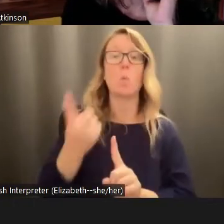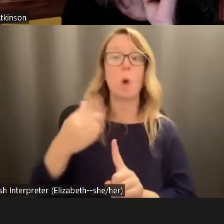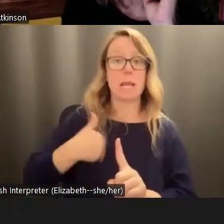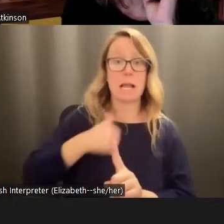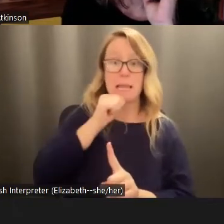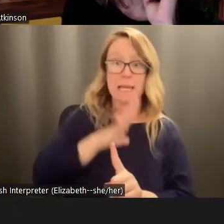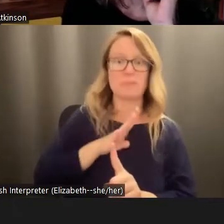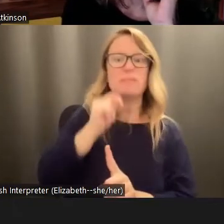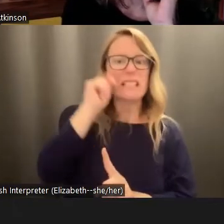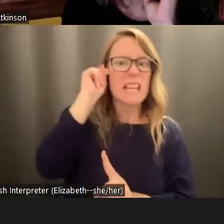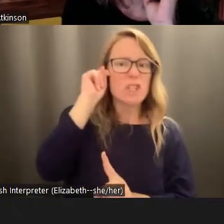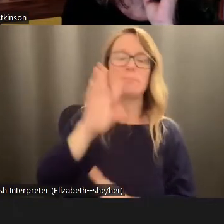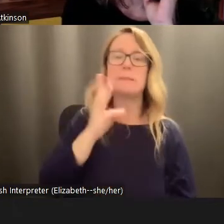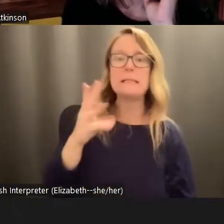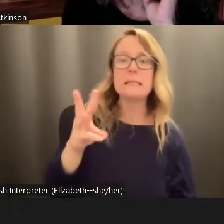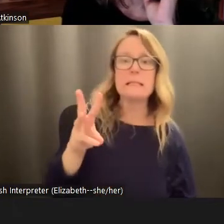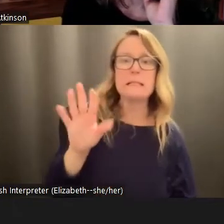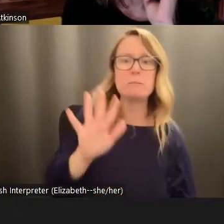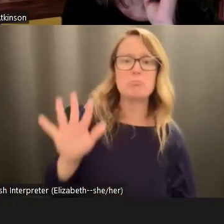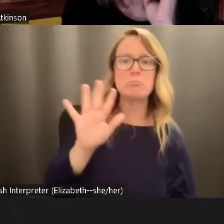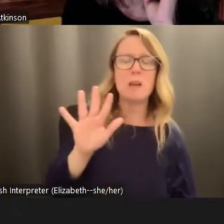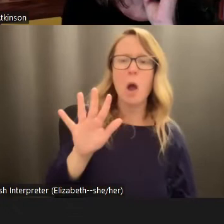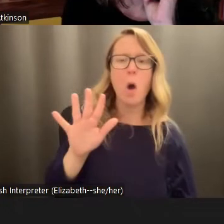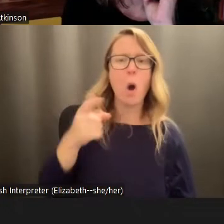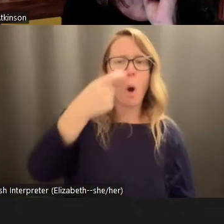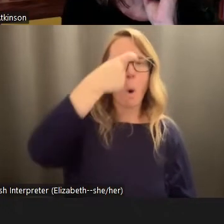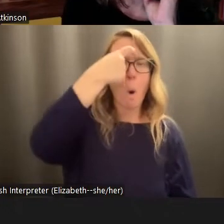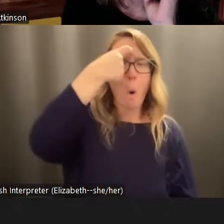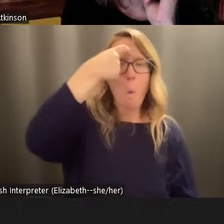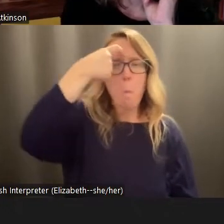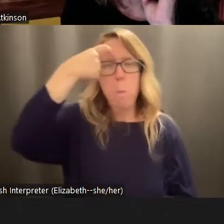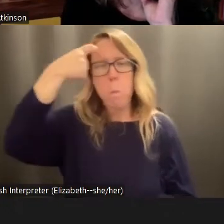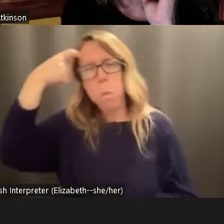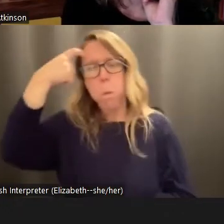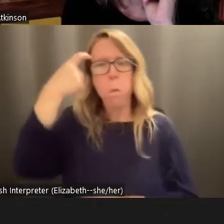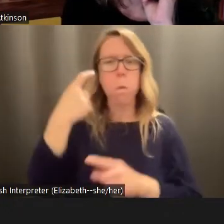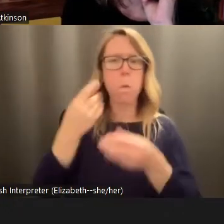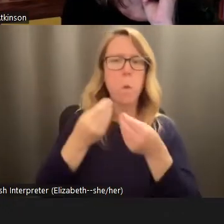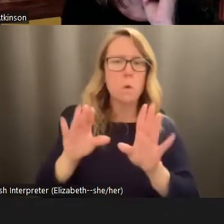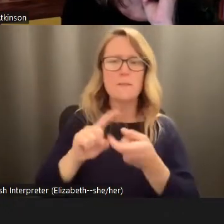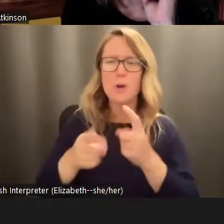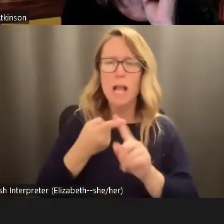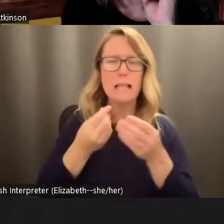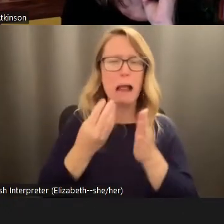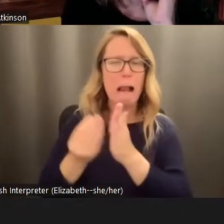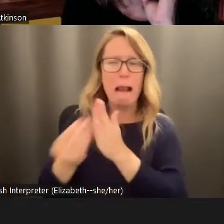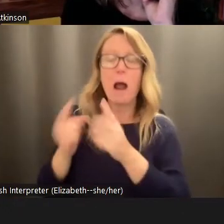was about 16, she was so traumatized with the loss of her friends that they couldn't find. But she made a point, you know